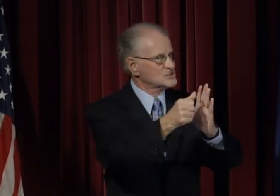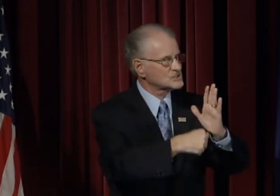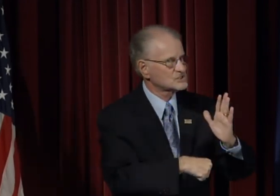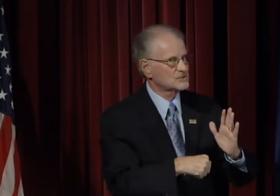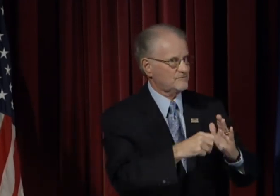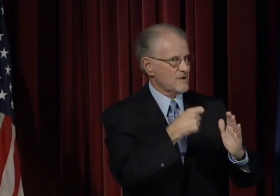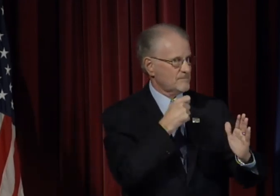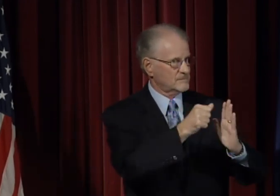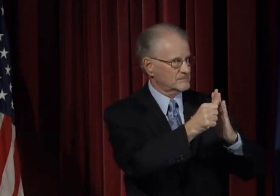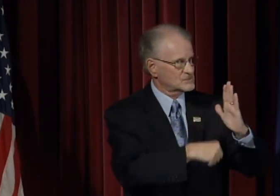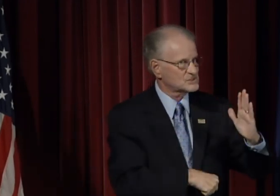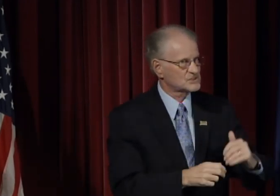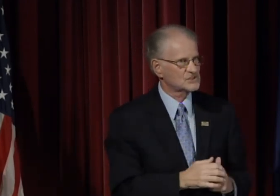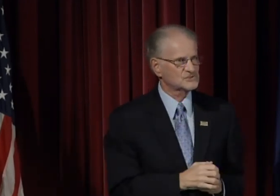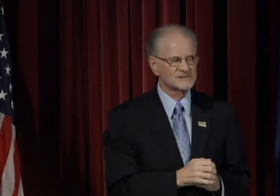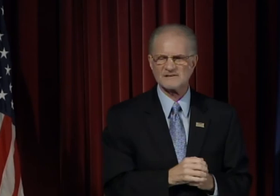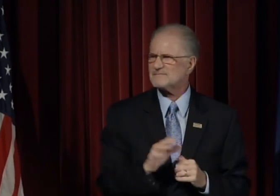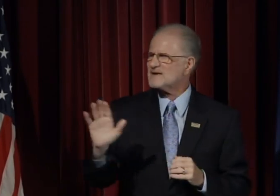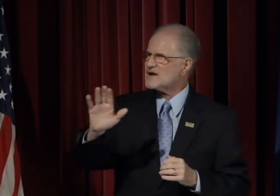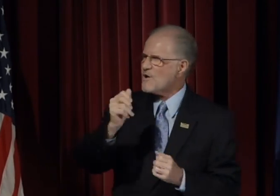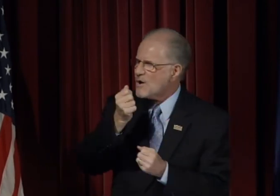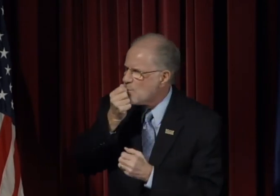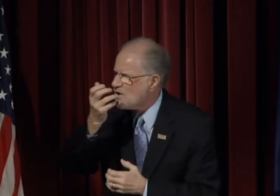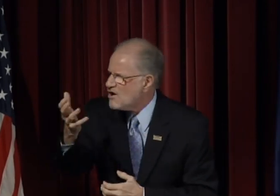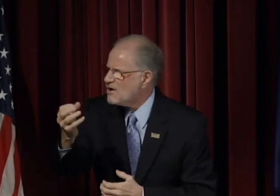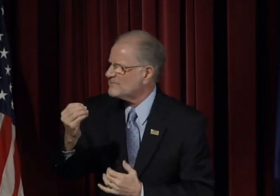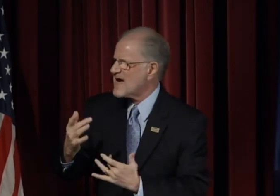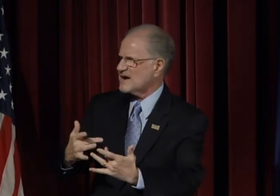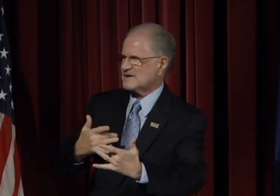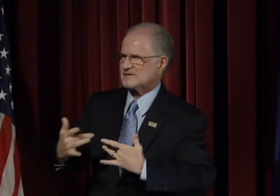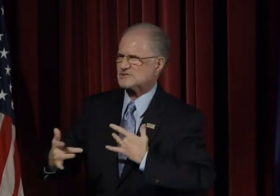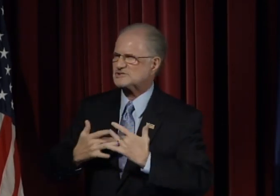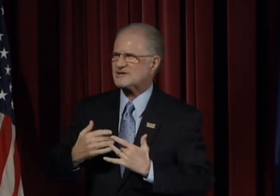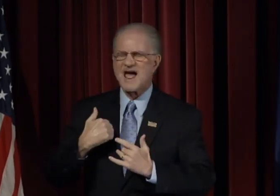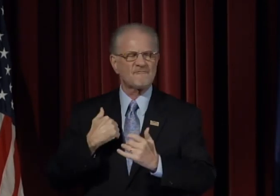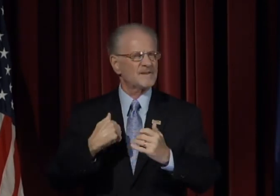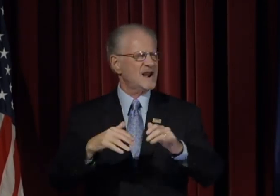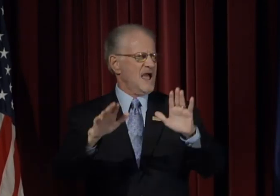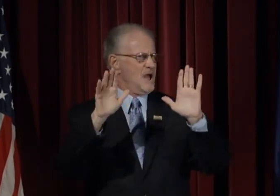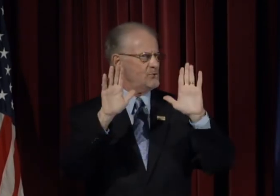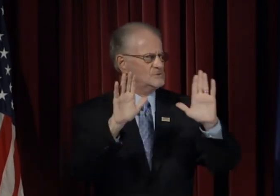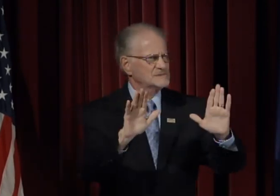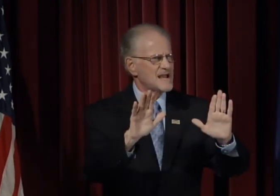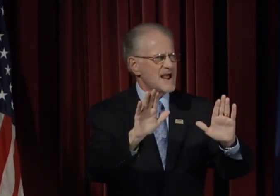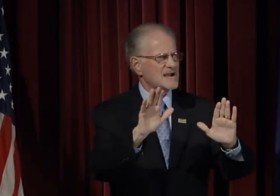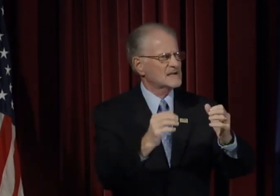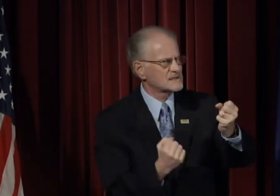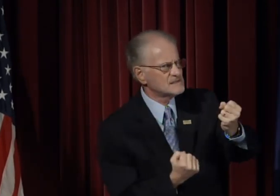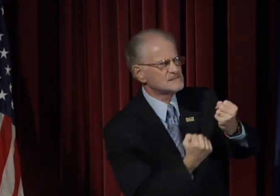Your warmth and concern have been outstanding support for me,